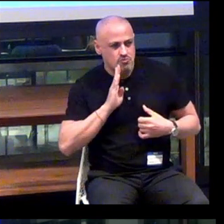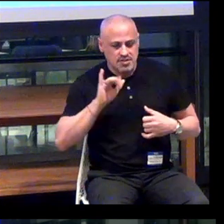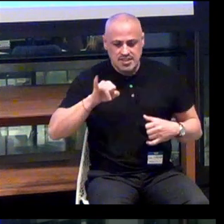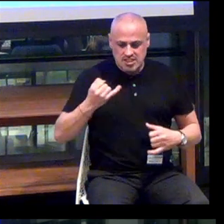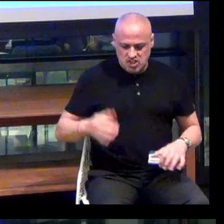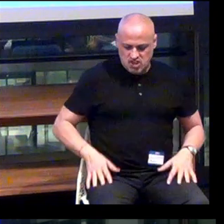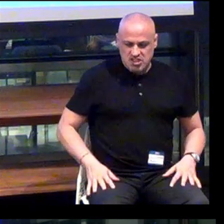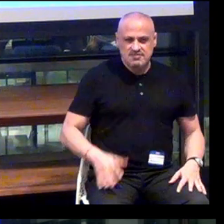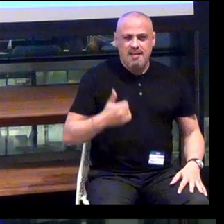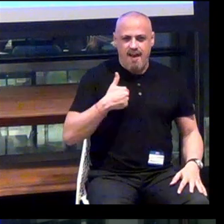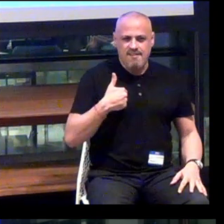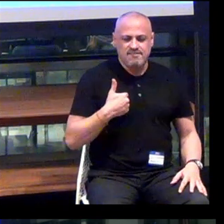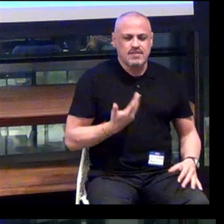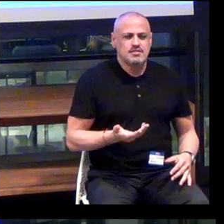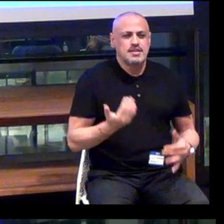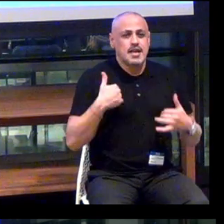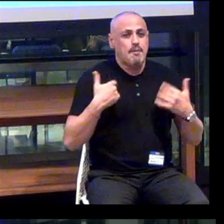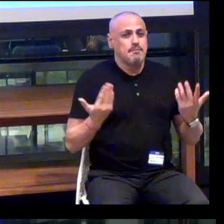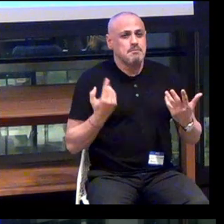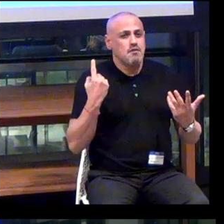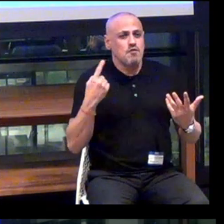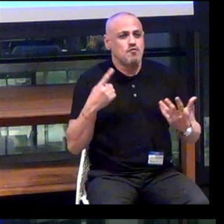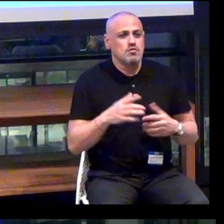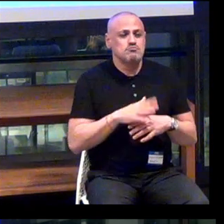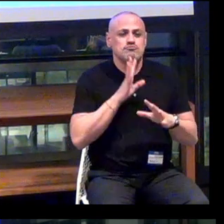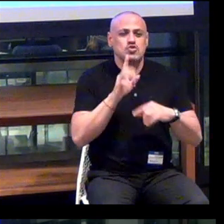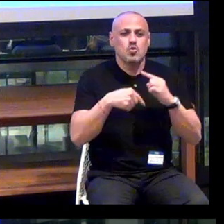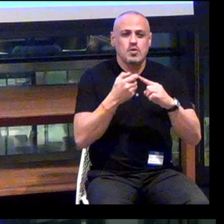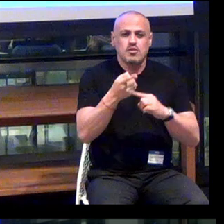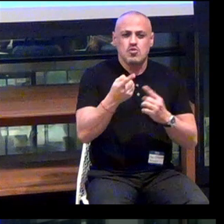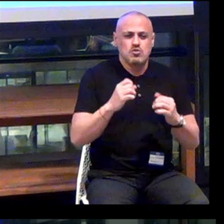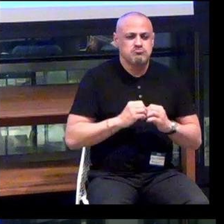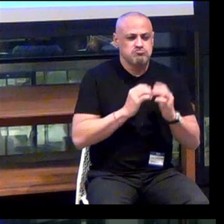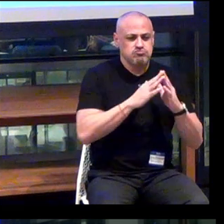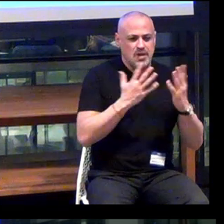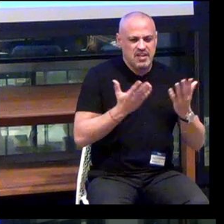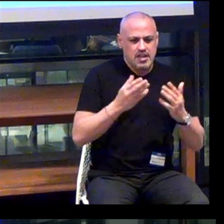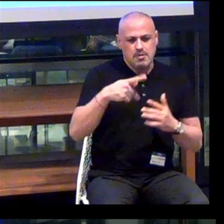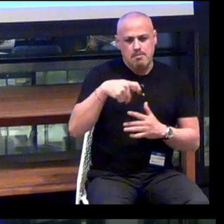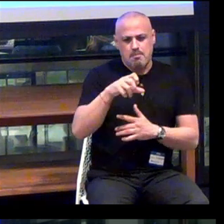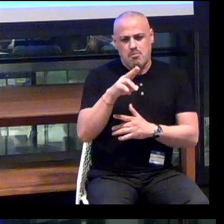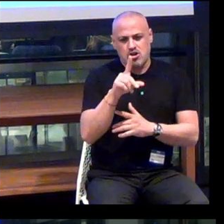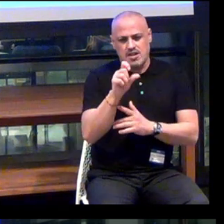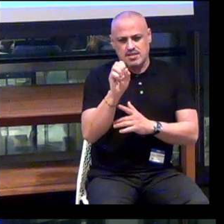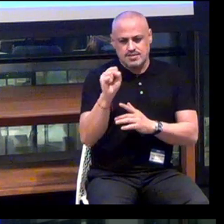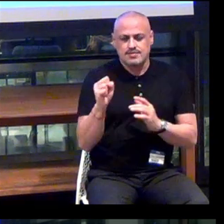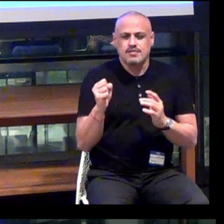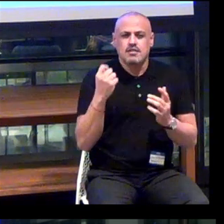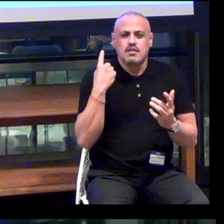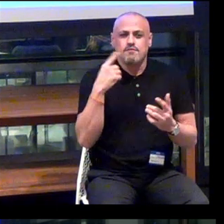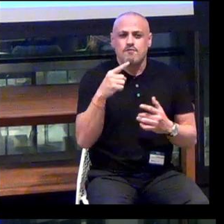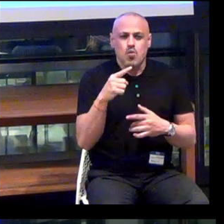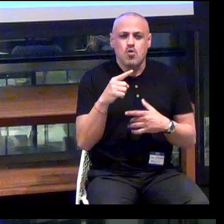And I am here to talk to you about what we're building at Perkins, with regards to creating